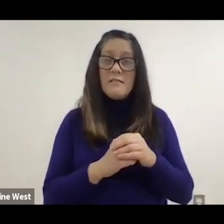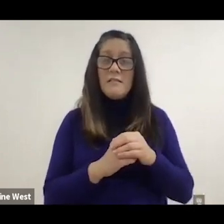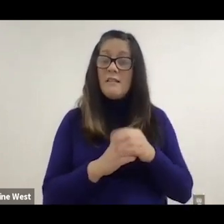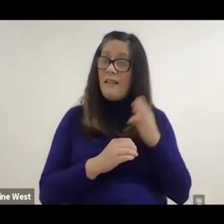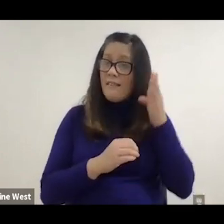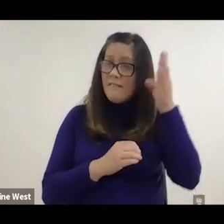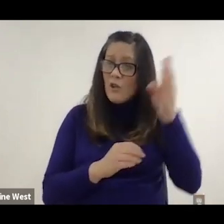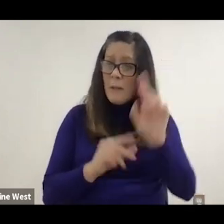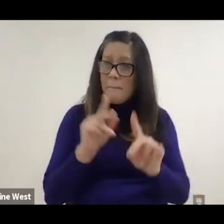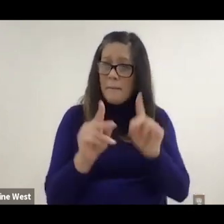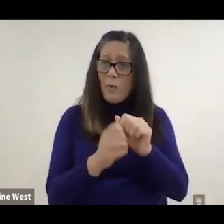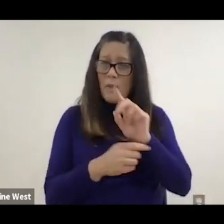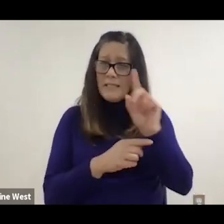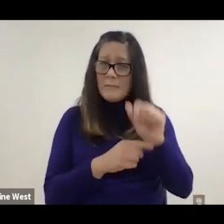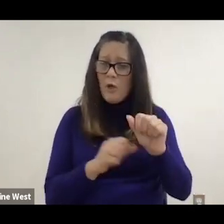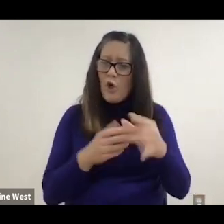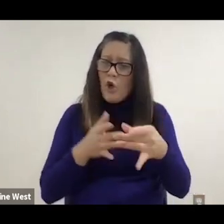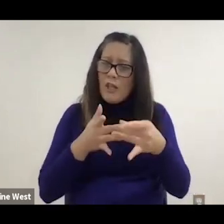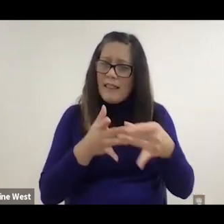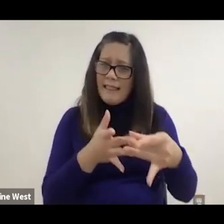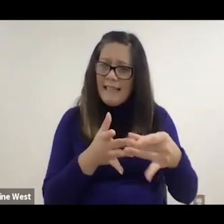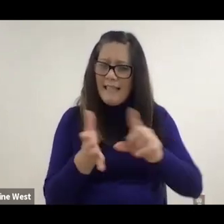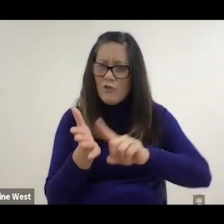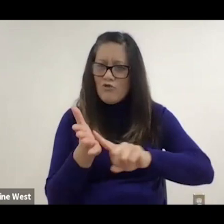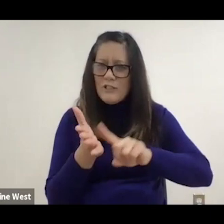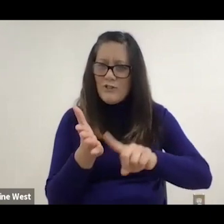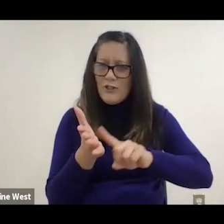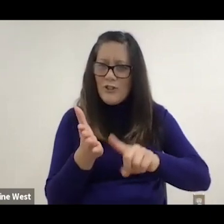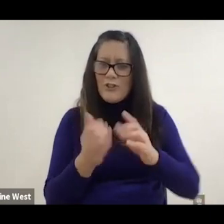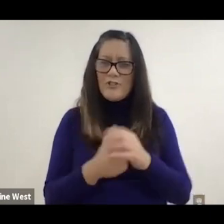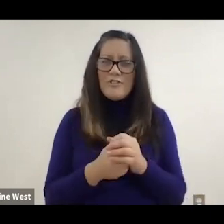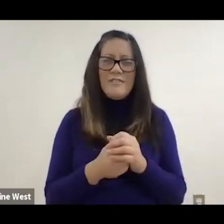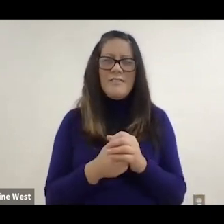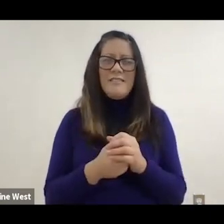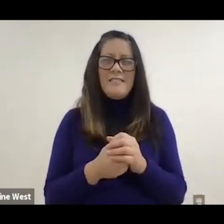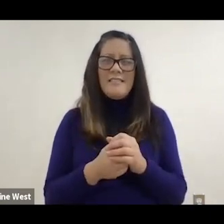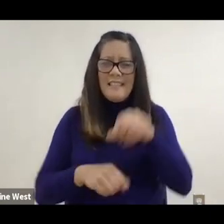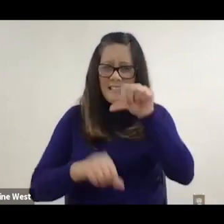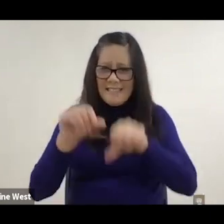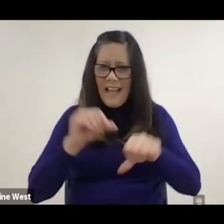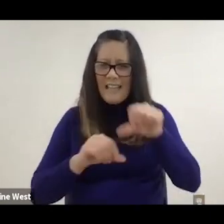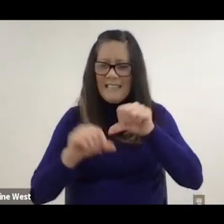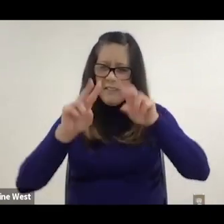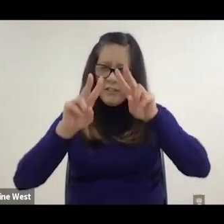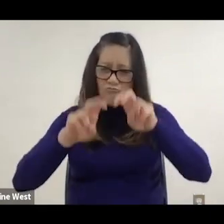could actually be driving the process forward for research, scientific endeavors or scientific